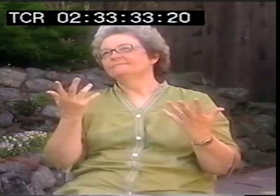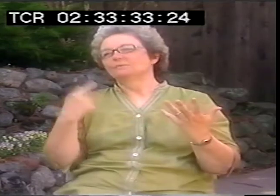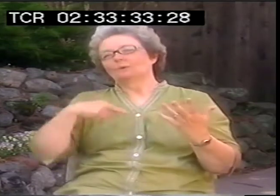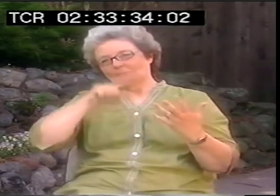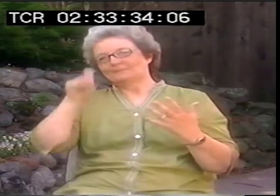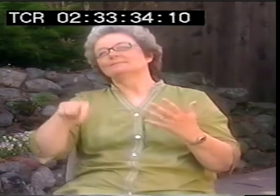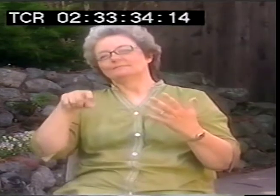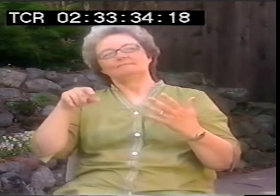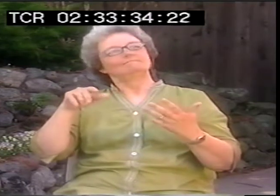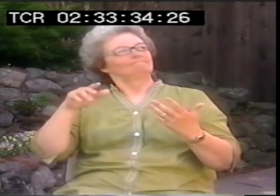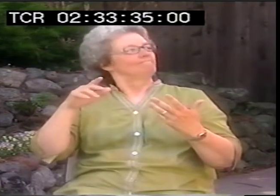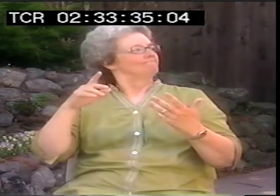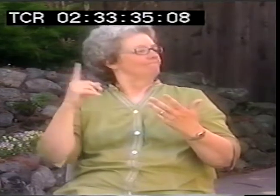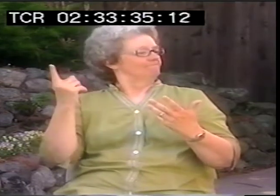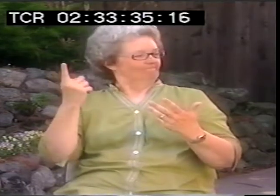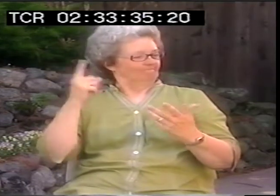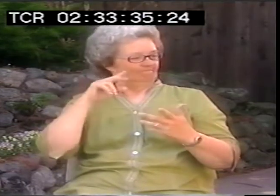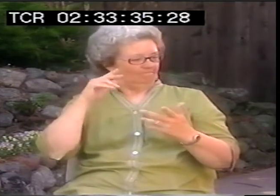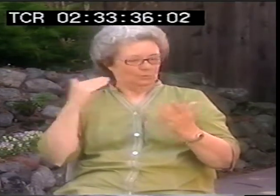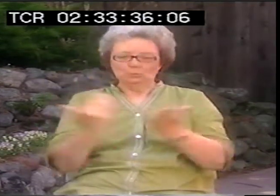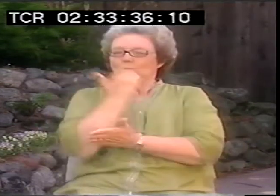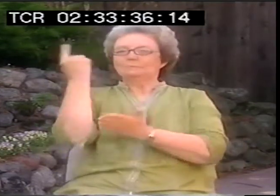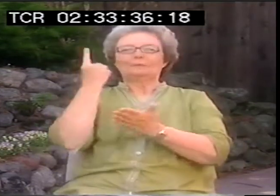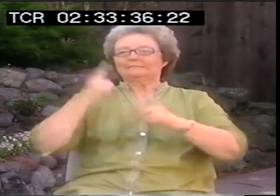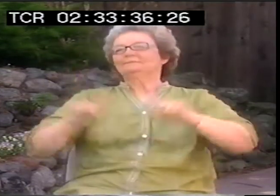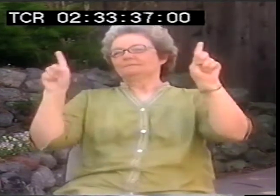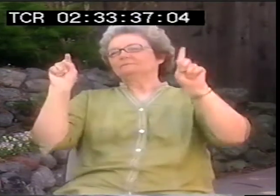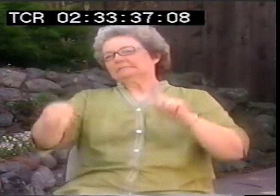We have to keep hope. We have to do something different.